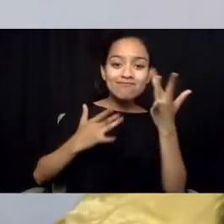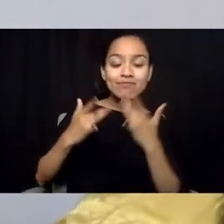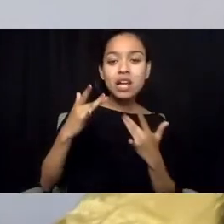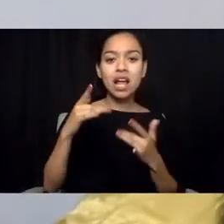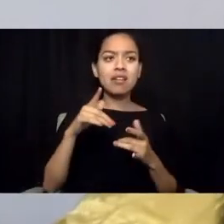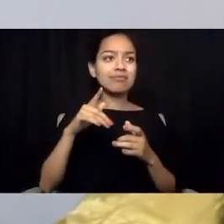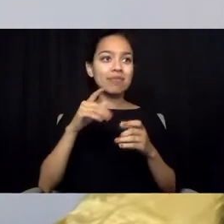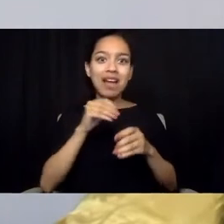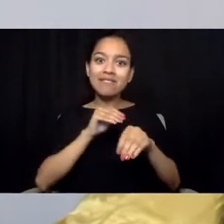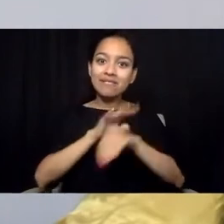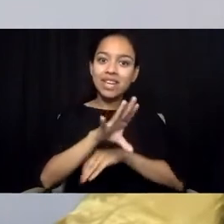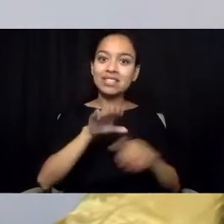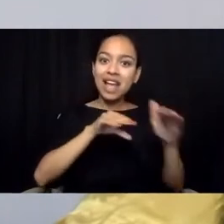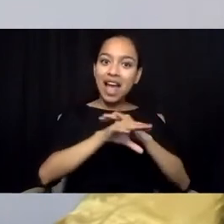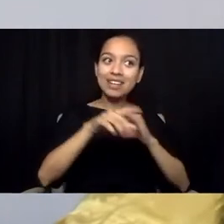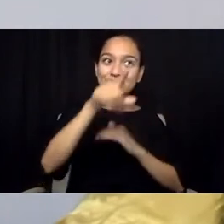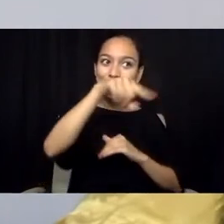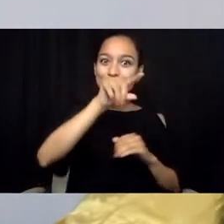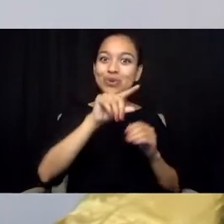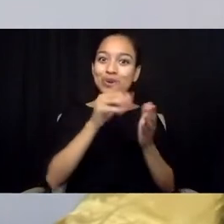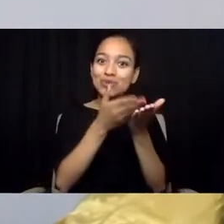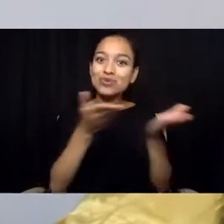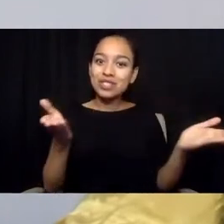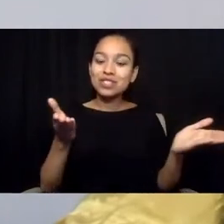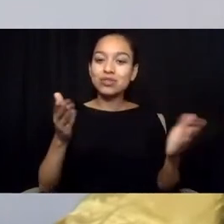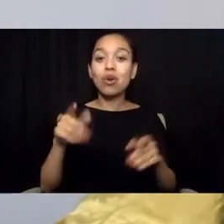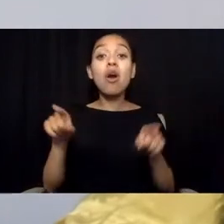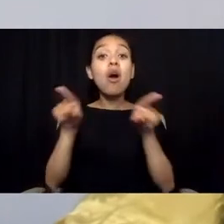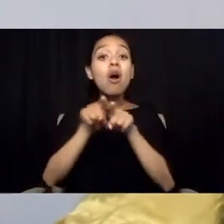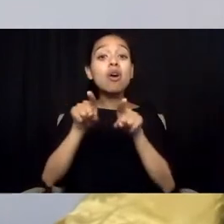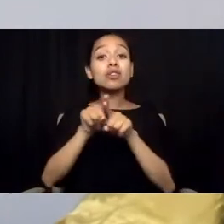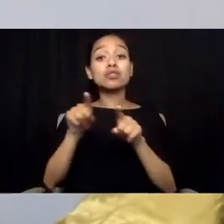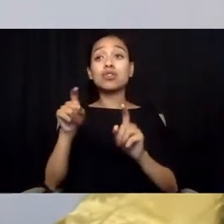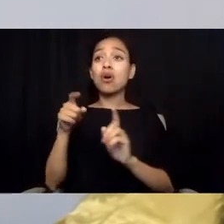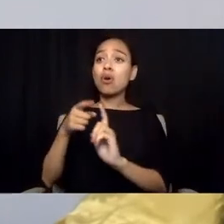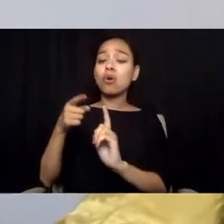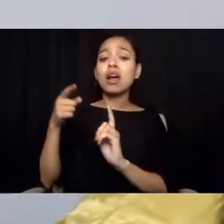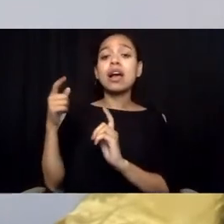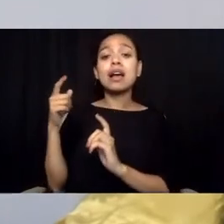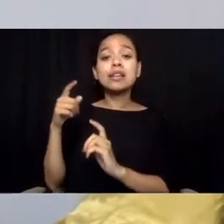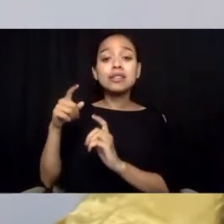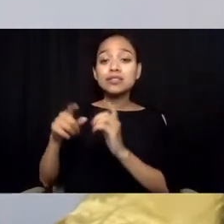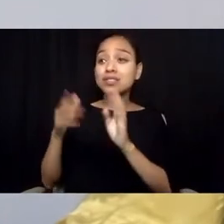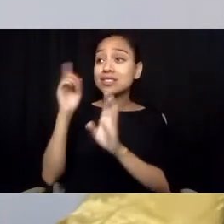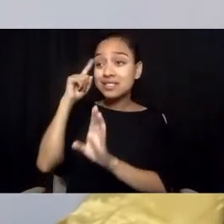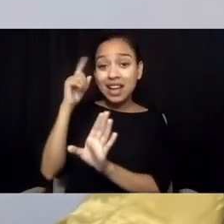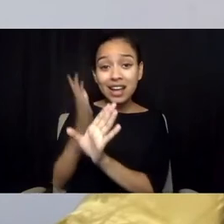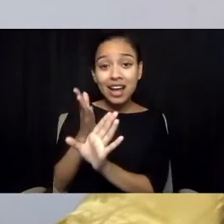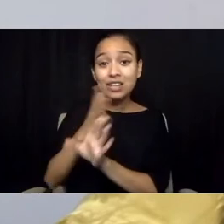Most notable was the extreme shortage of observed psychiatrists and other licensed providers at the Indian Health Service